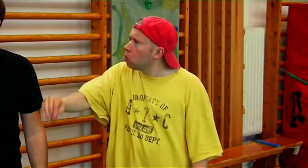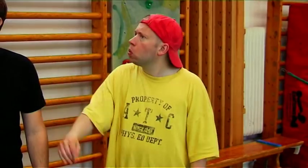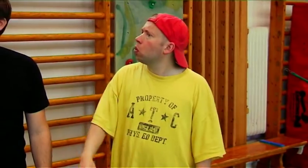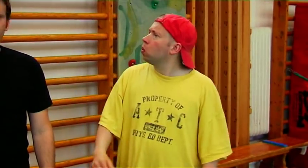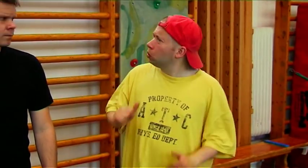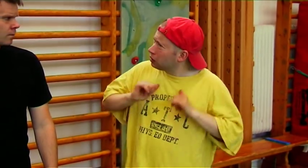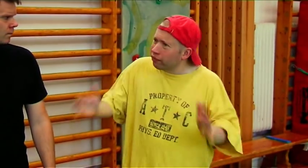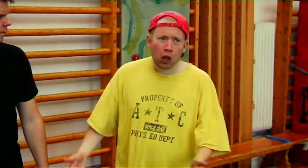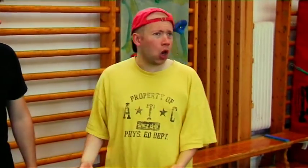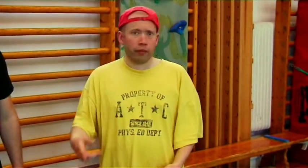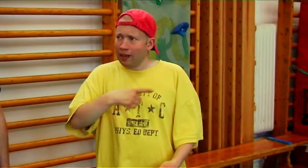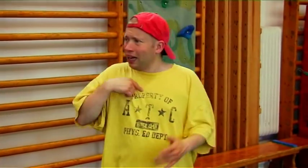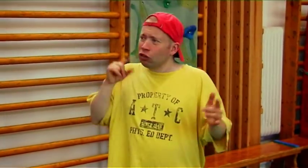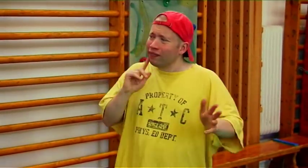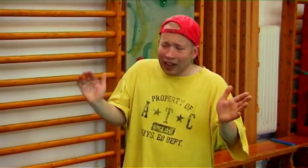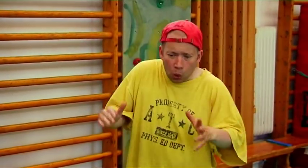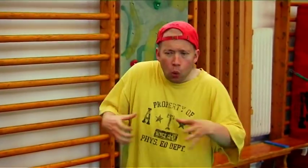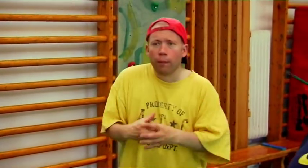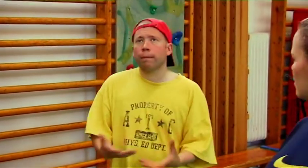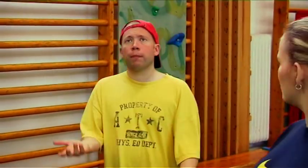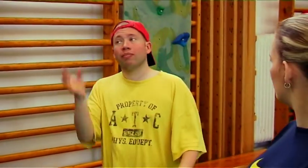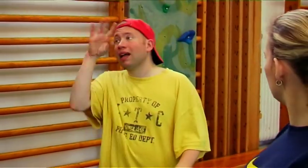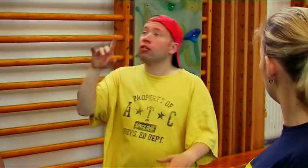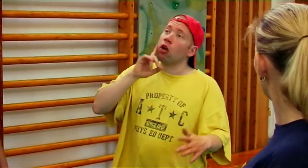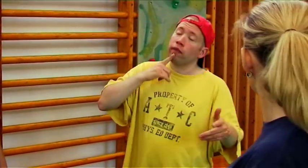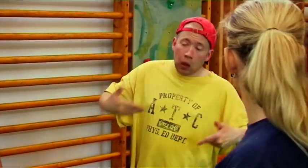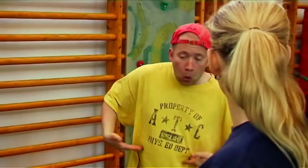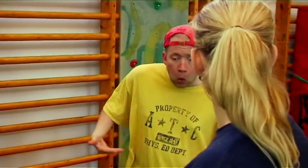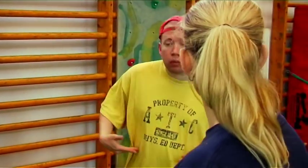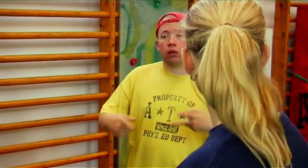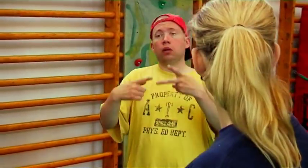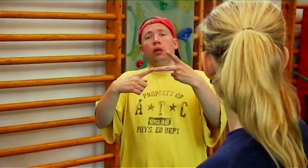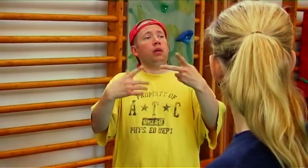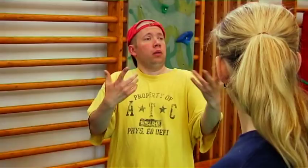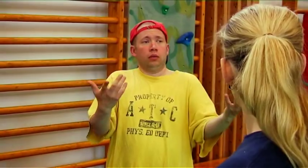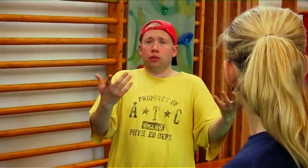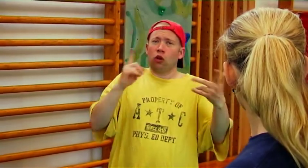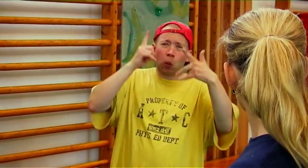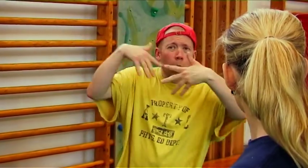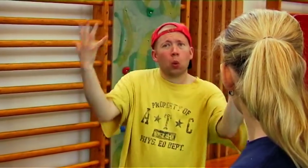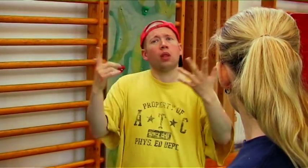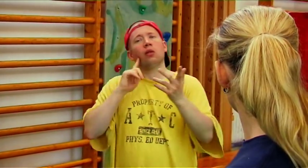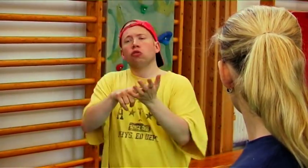Well, why, deaf are a little group, you know, deaf hood, deaf culture, deaf ways-